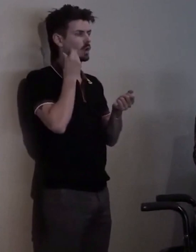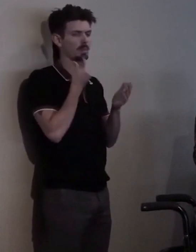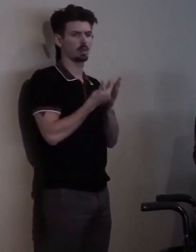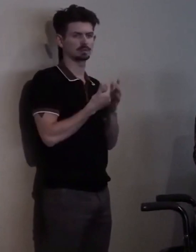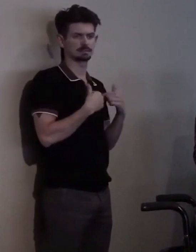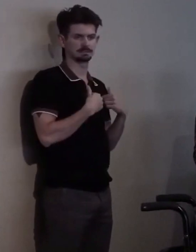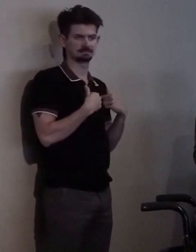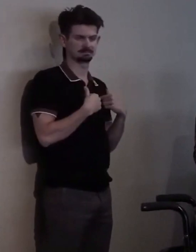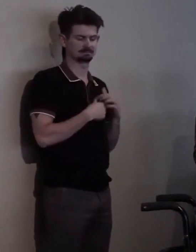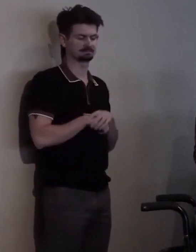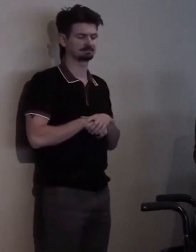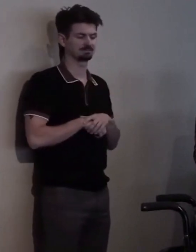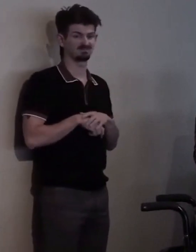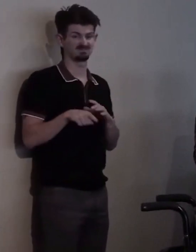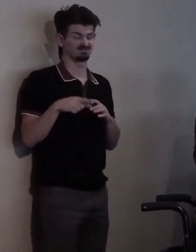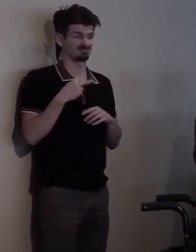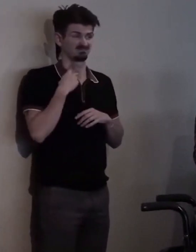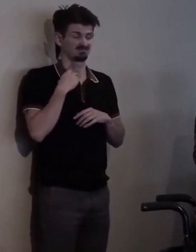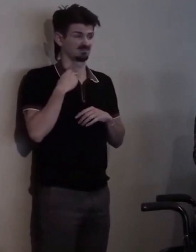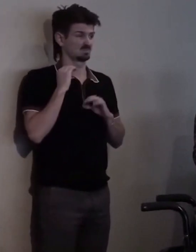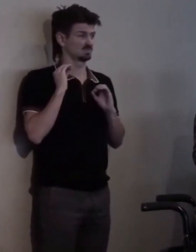And it got to the point where